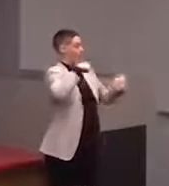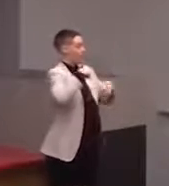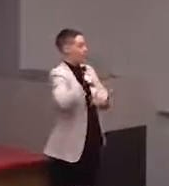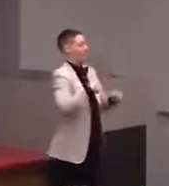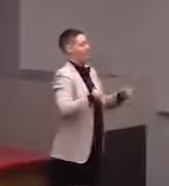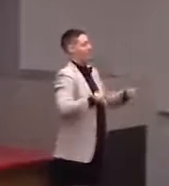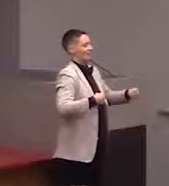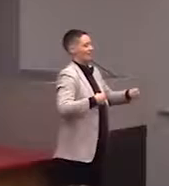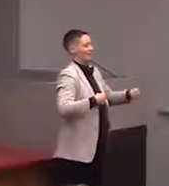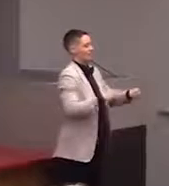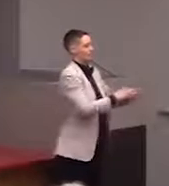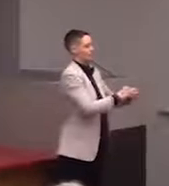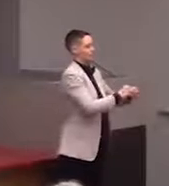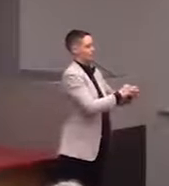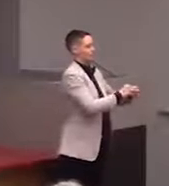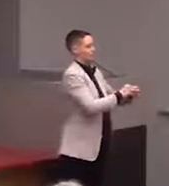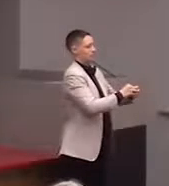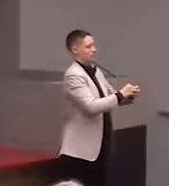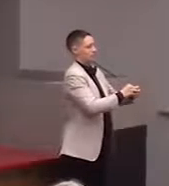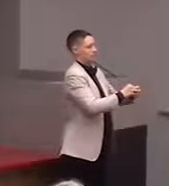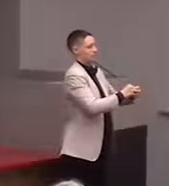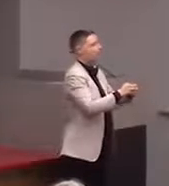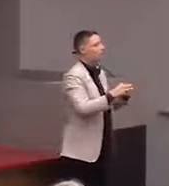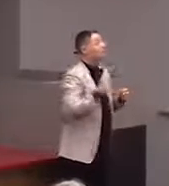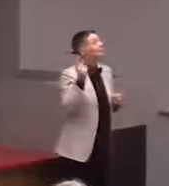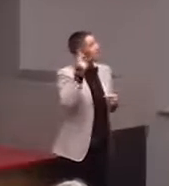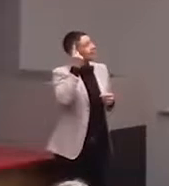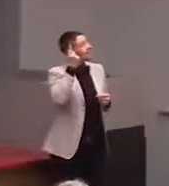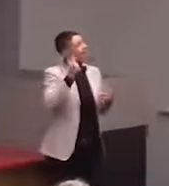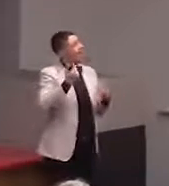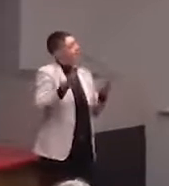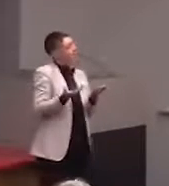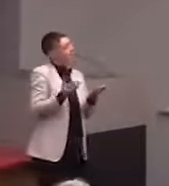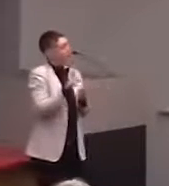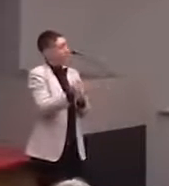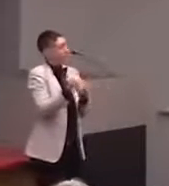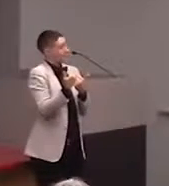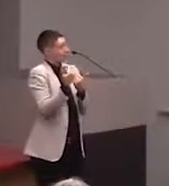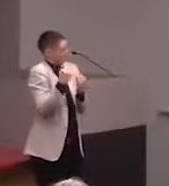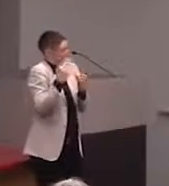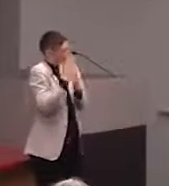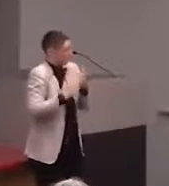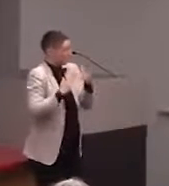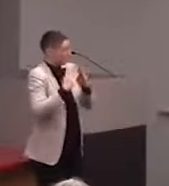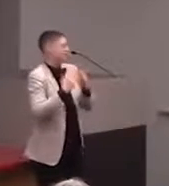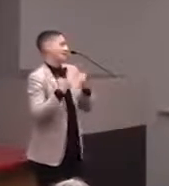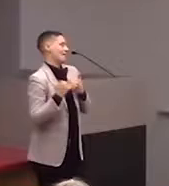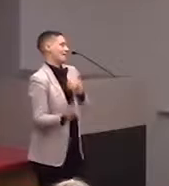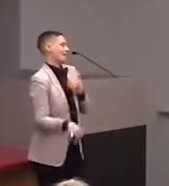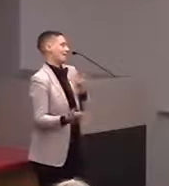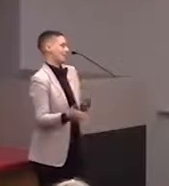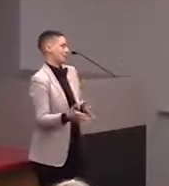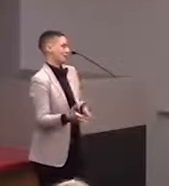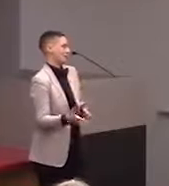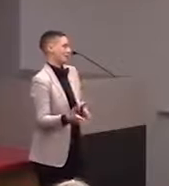in different cities in the US, too. So the idea is, you'd have that, the signs that have